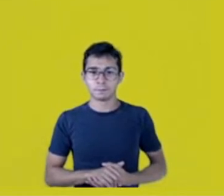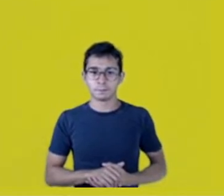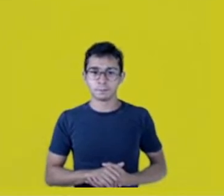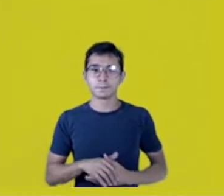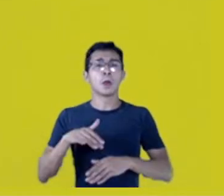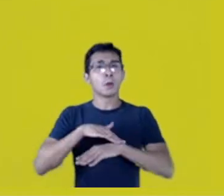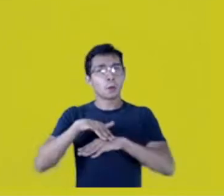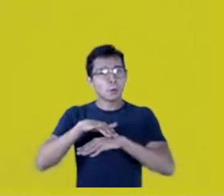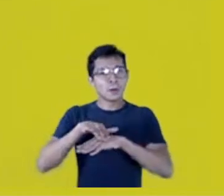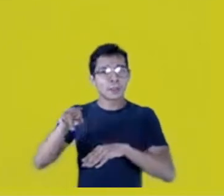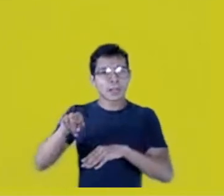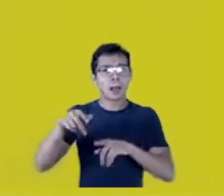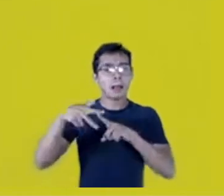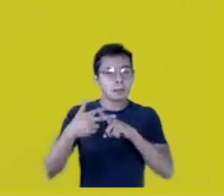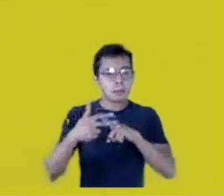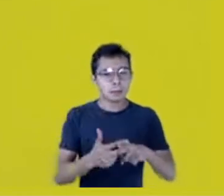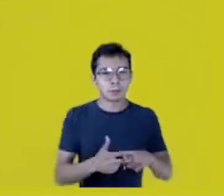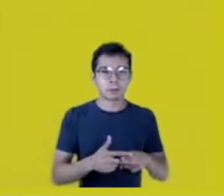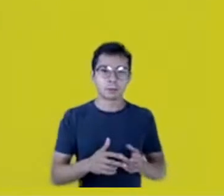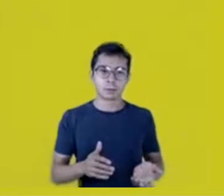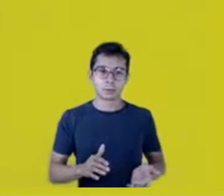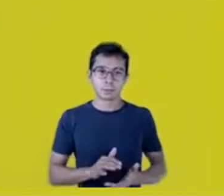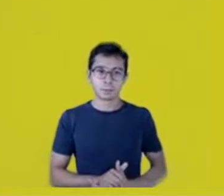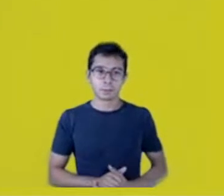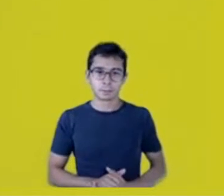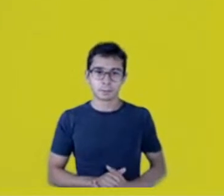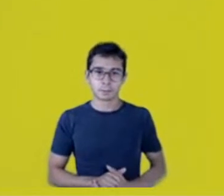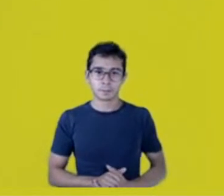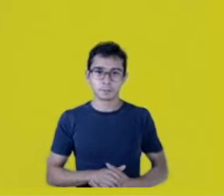That’s it. Retribution. At least tell everyone who that belongs to.